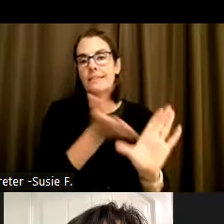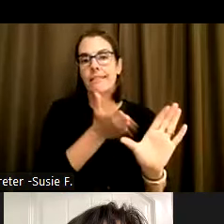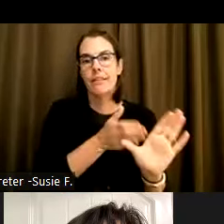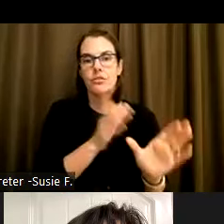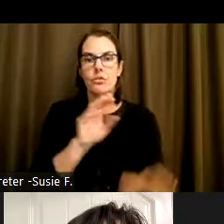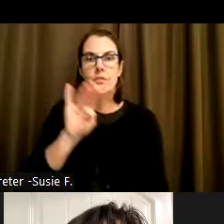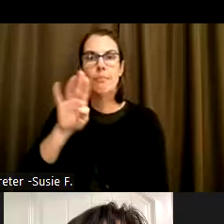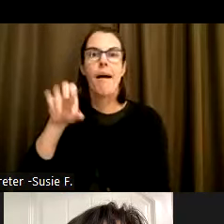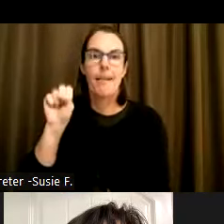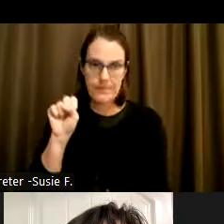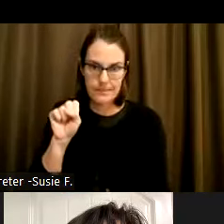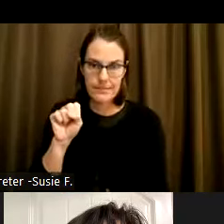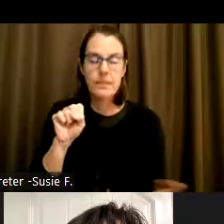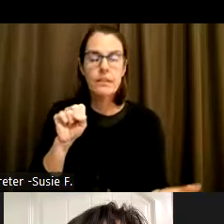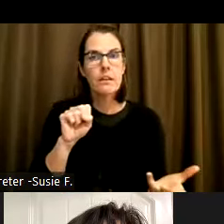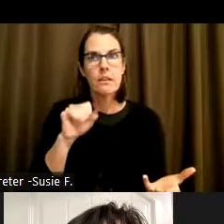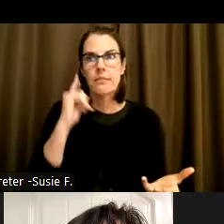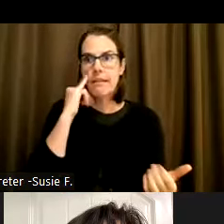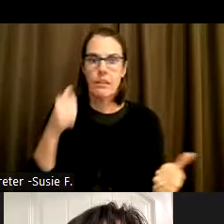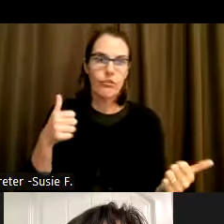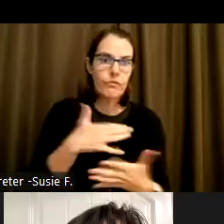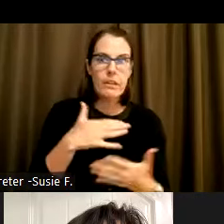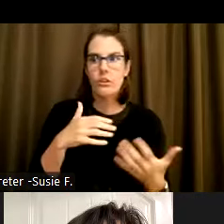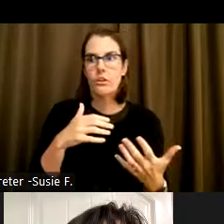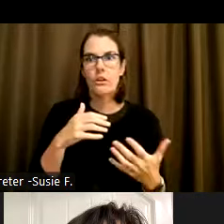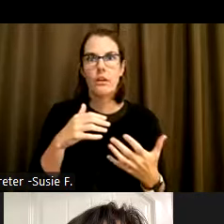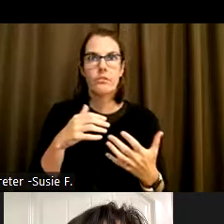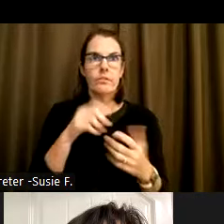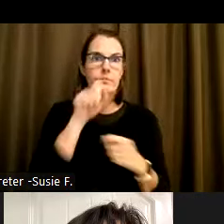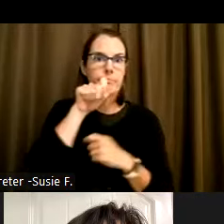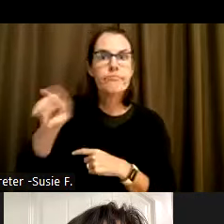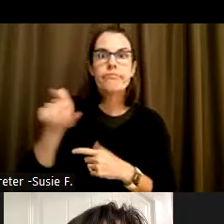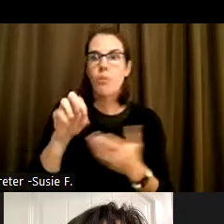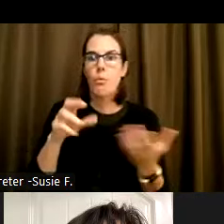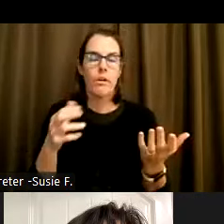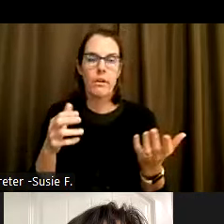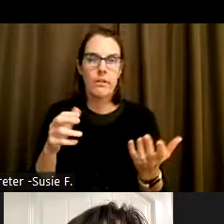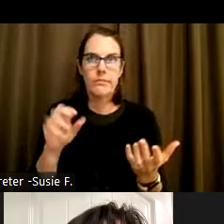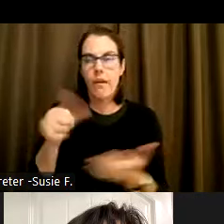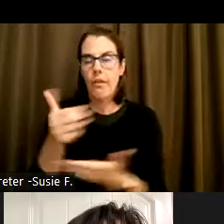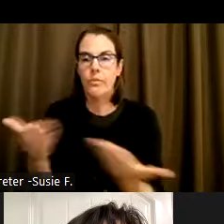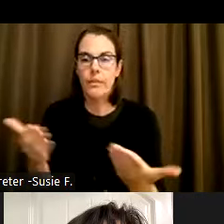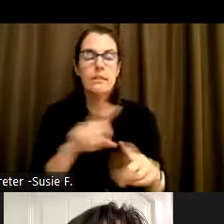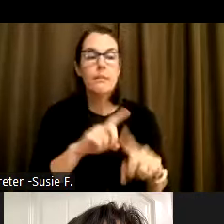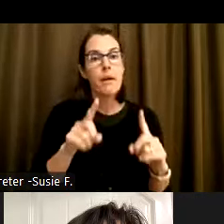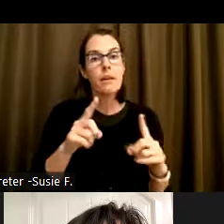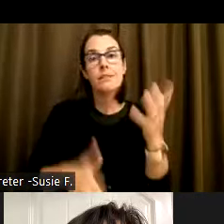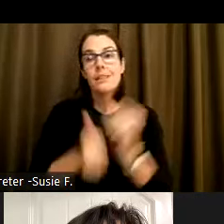terms of fear of disclosure or other things along those lines. But at least it's the closest that we can get to, you know,